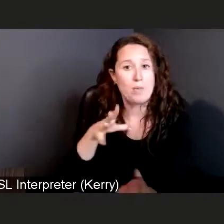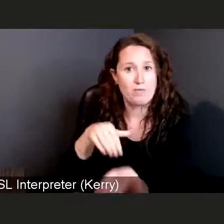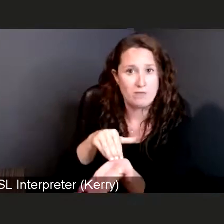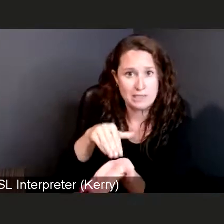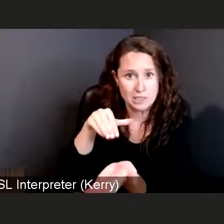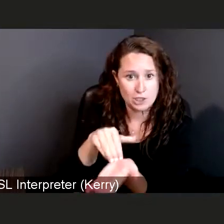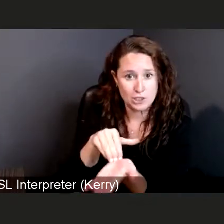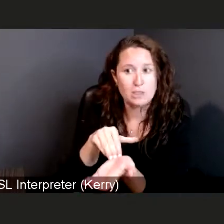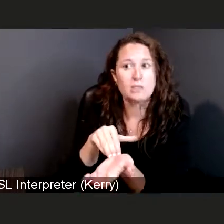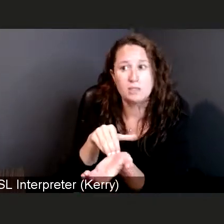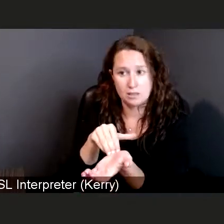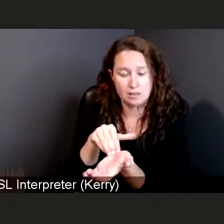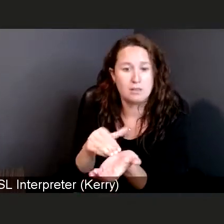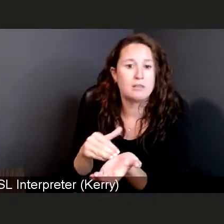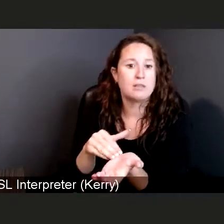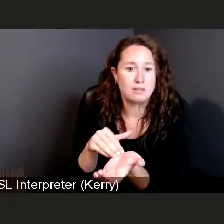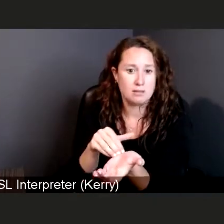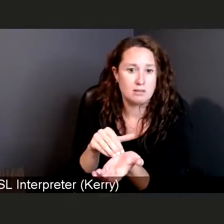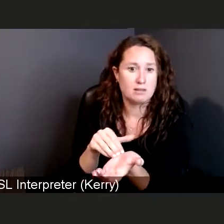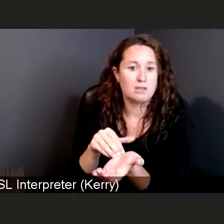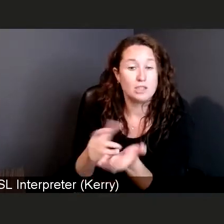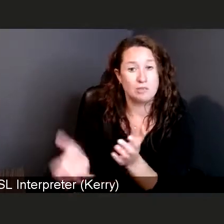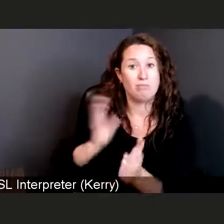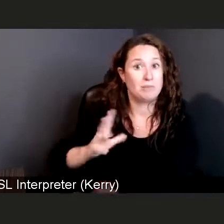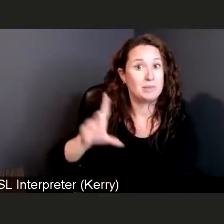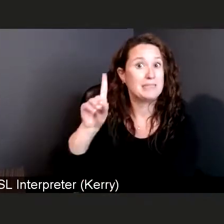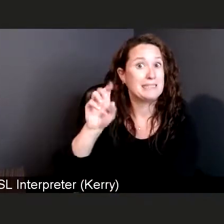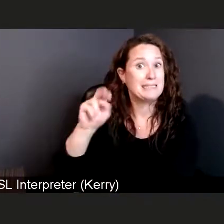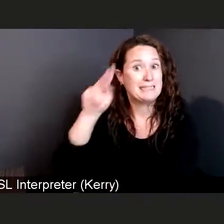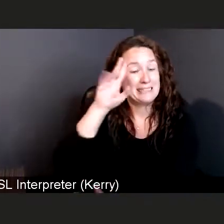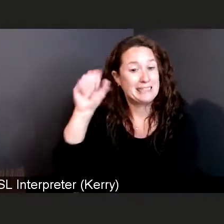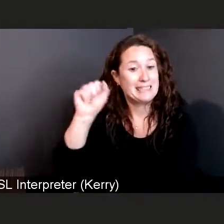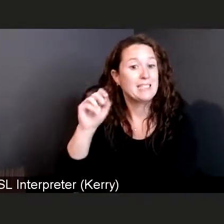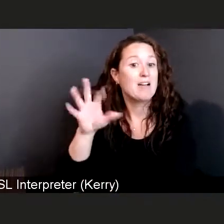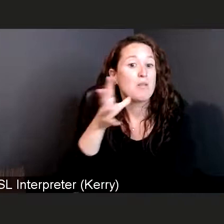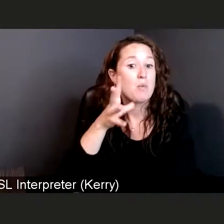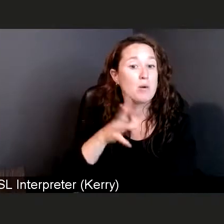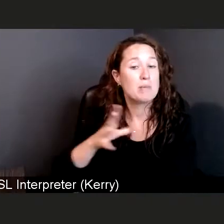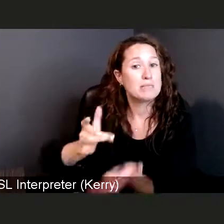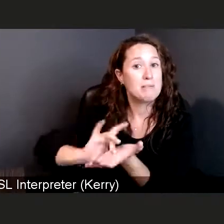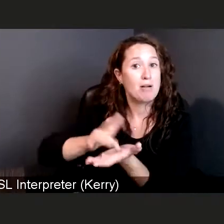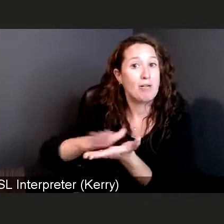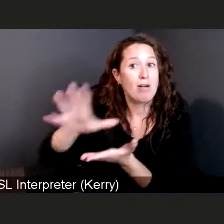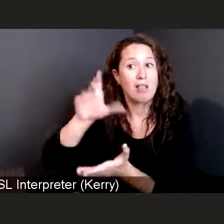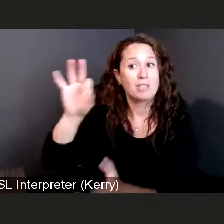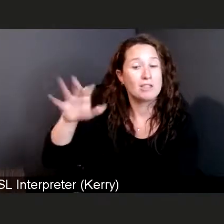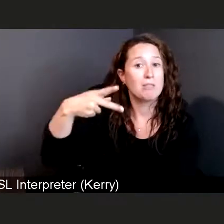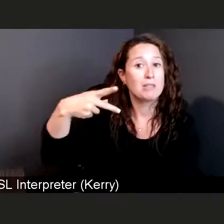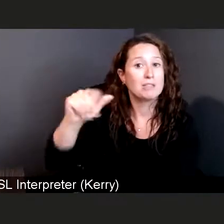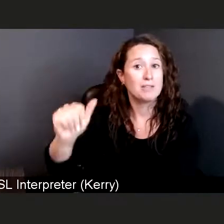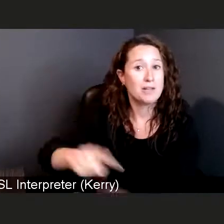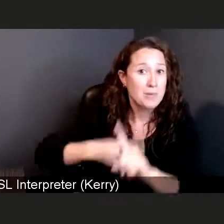she was actually the Dean of the Women's Medical College of Pennsylvania in 1919.